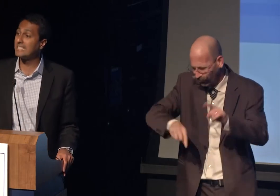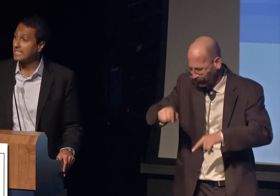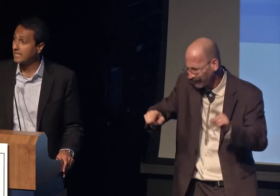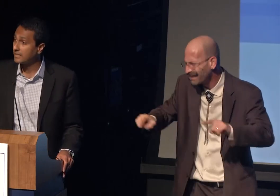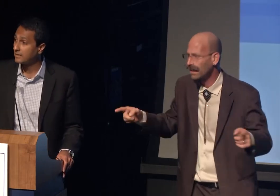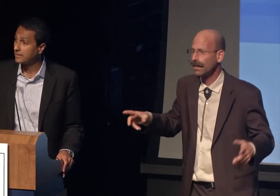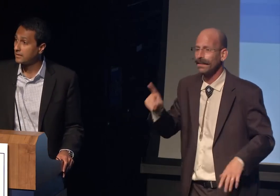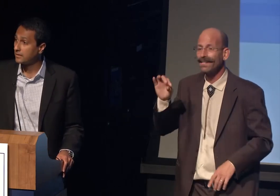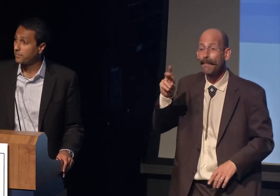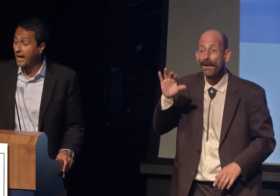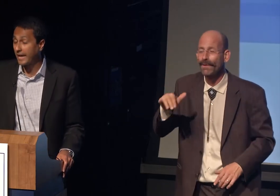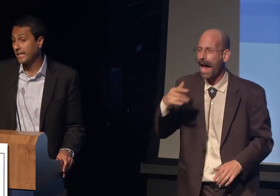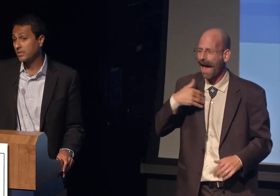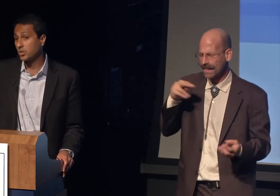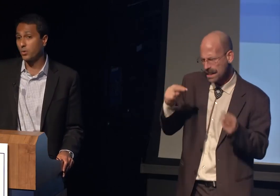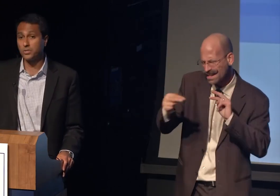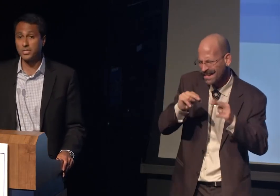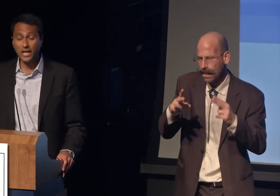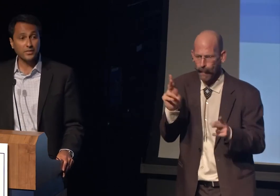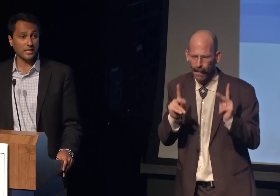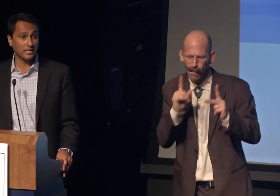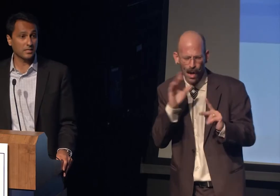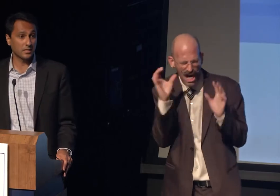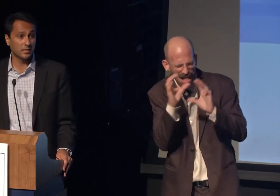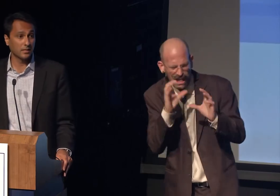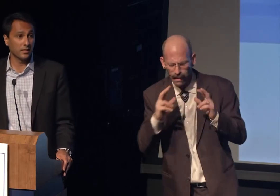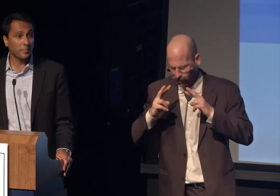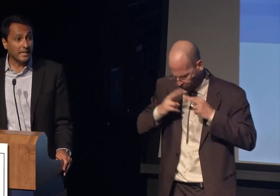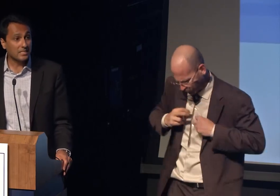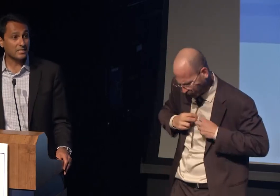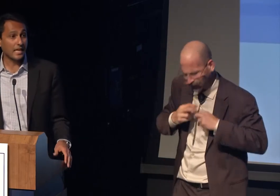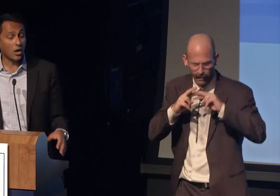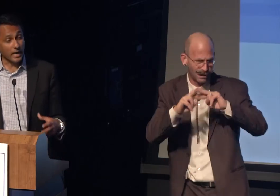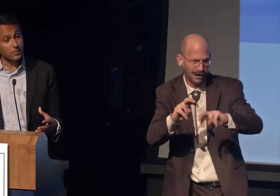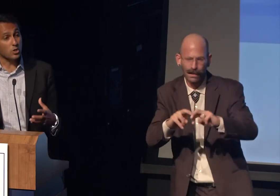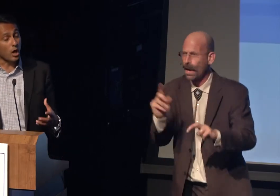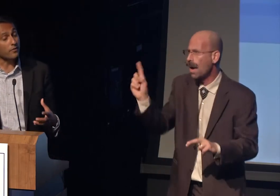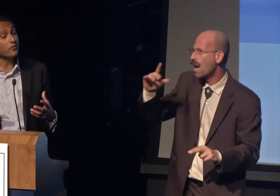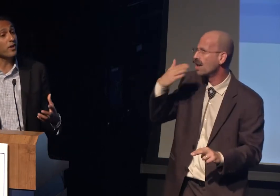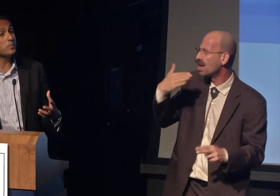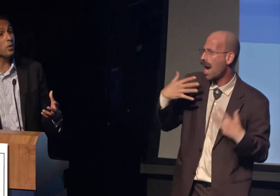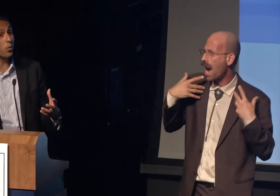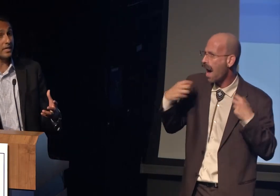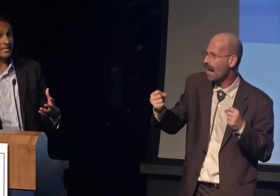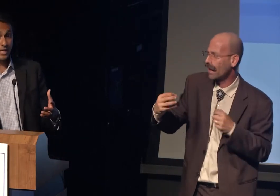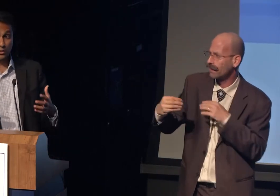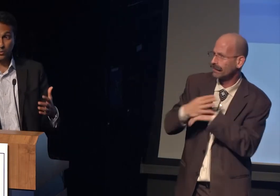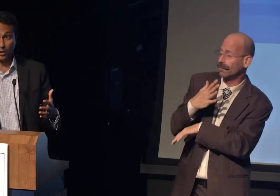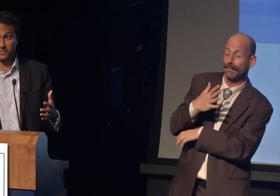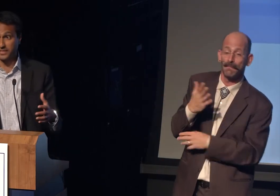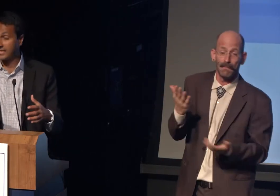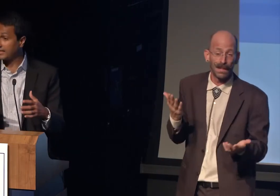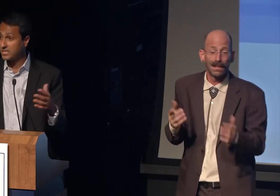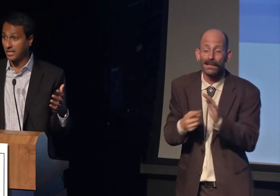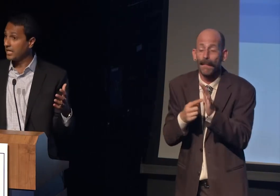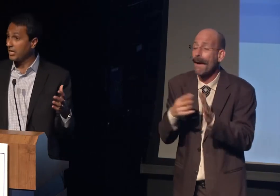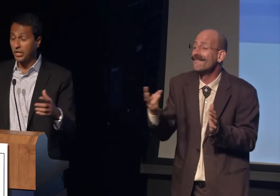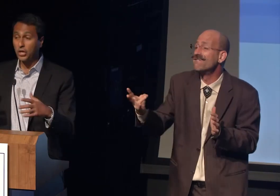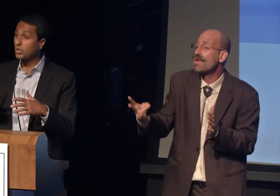searching, seeking, pining towards healthiness. Places that are able to offer freshman orientation programs that say listen, here,